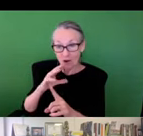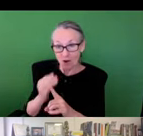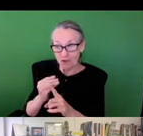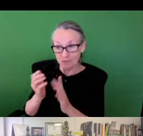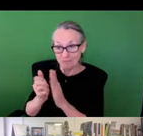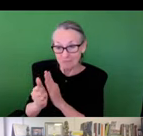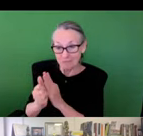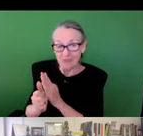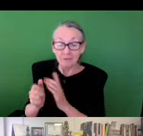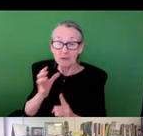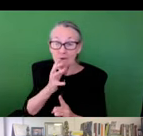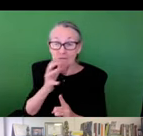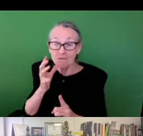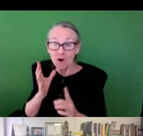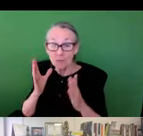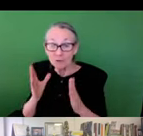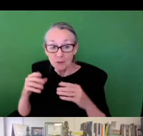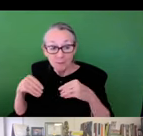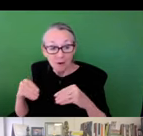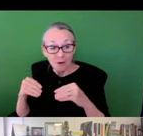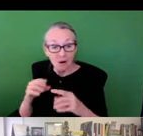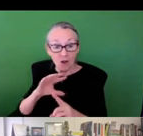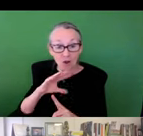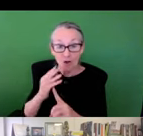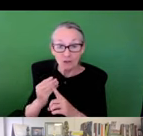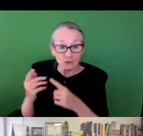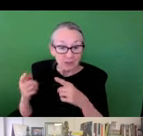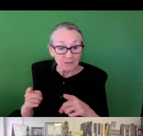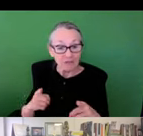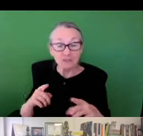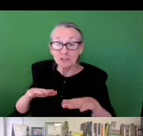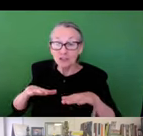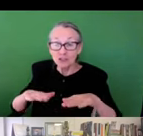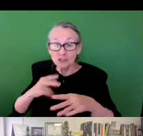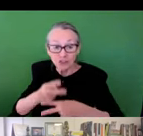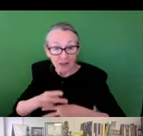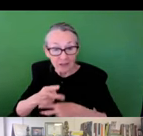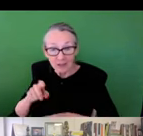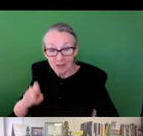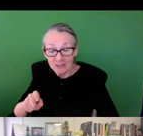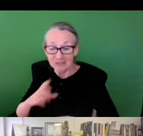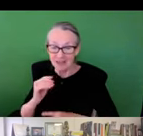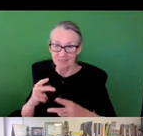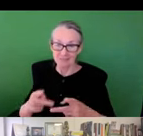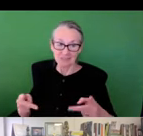the plans we made were culturally sensitive and including some of the cultural aspects between farmers markets and